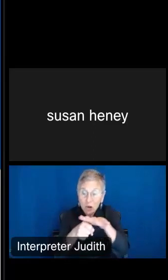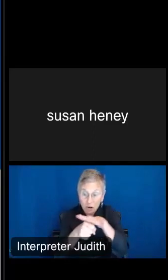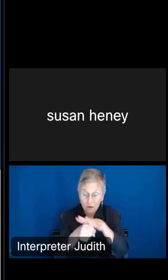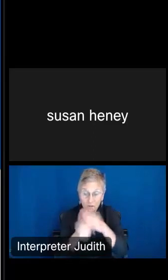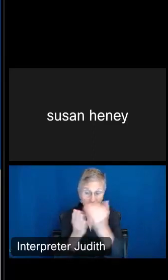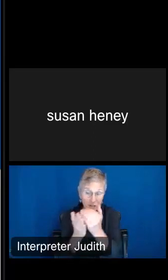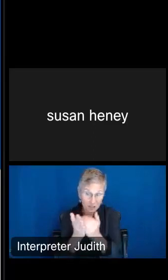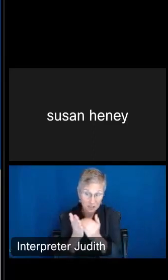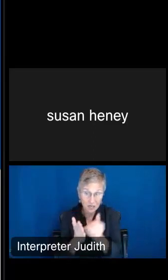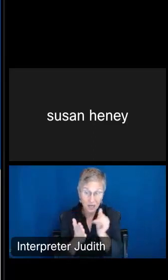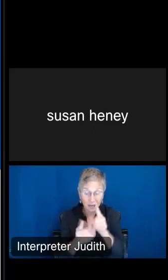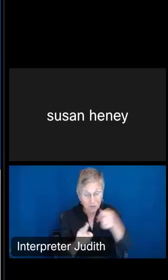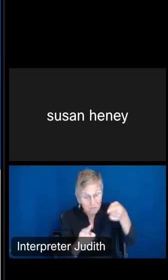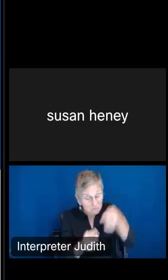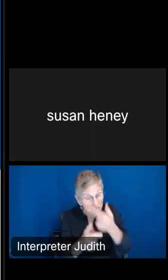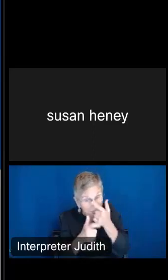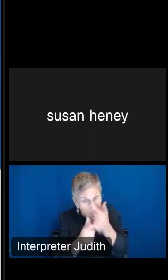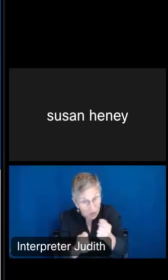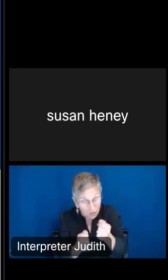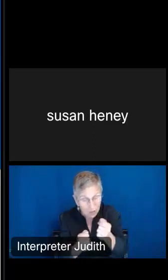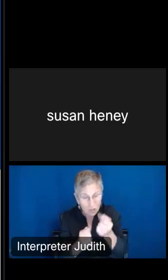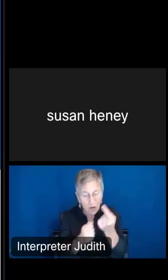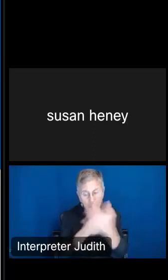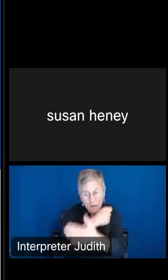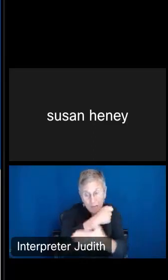if you're particularly interested in in a county, you can definitely list the county